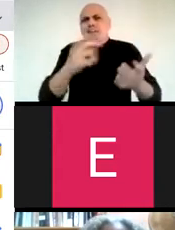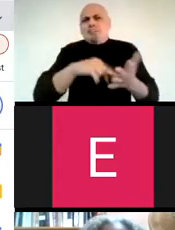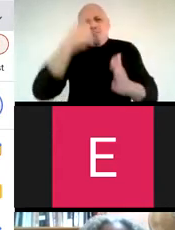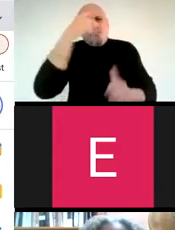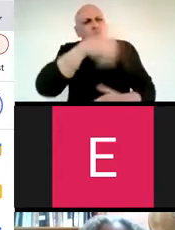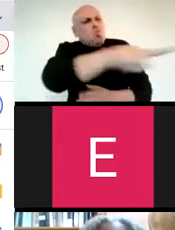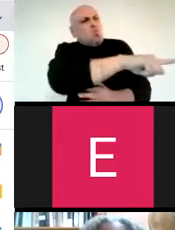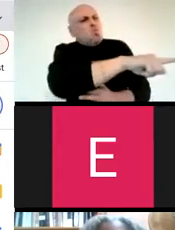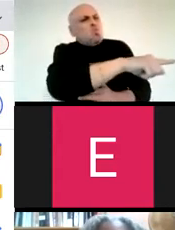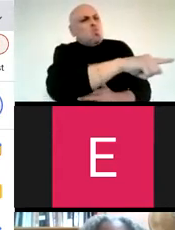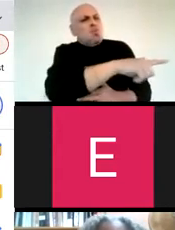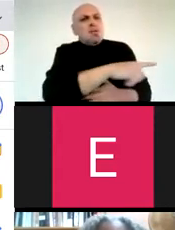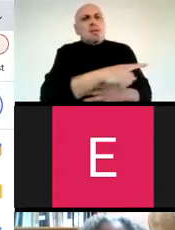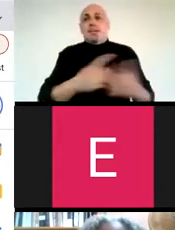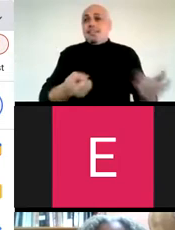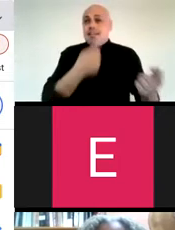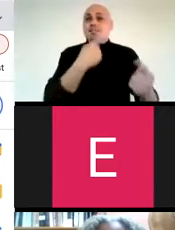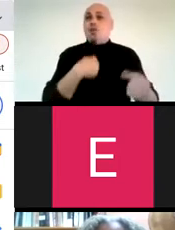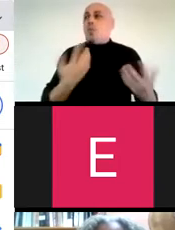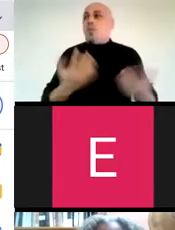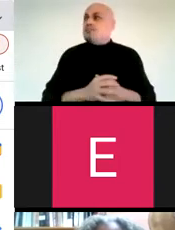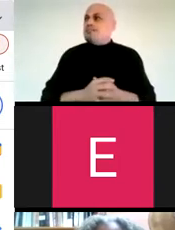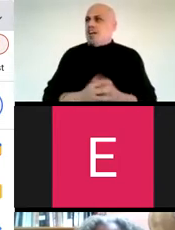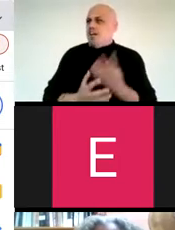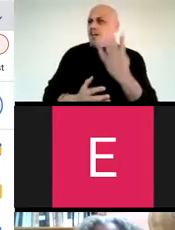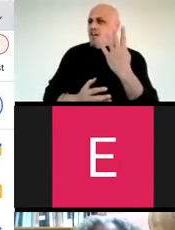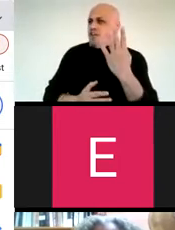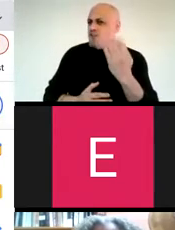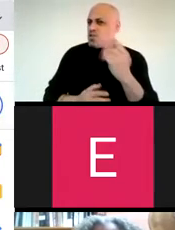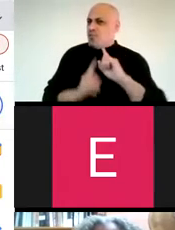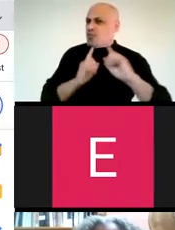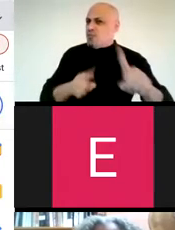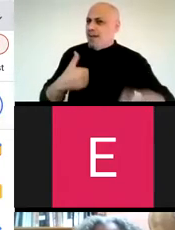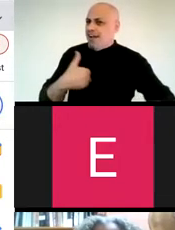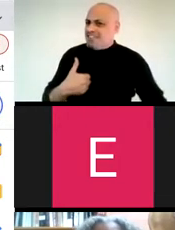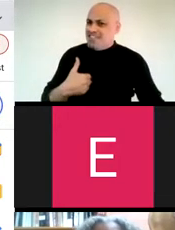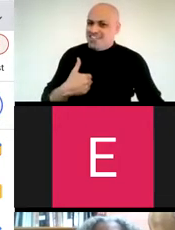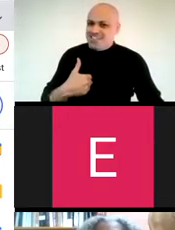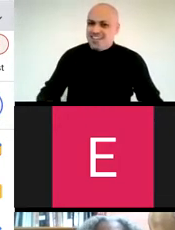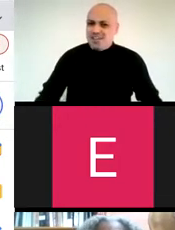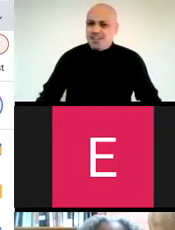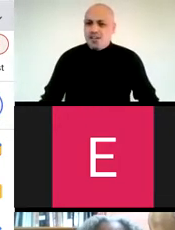"what does bravery in the classroom mean to you?" And, I received about 40 responses.